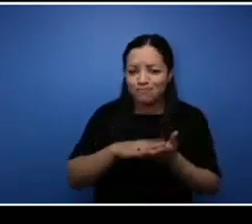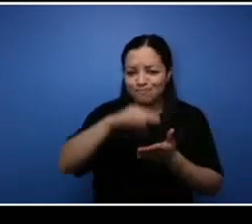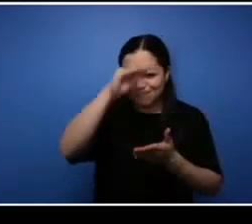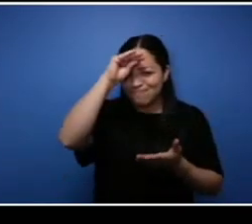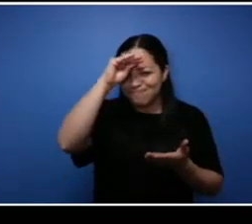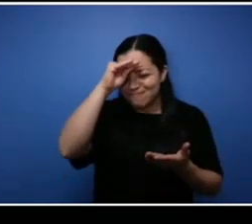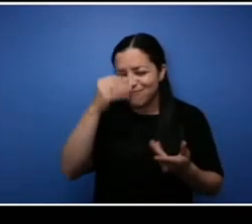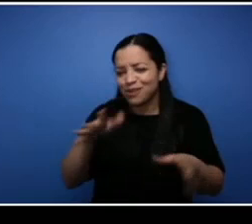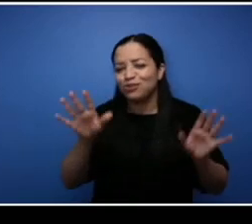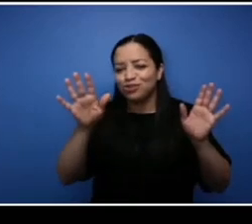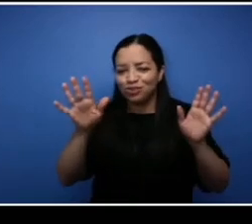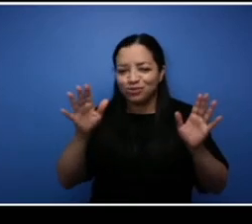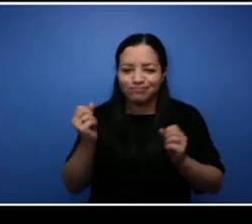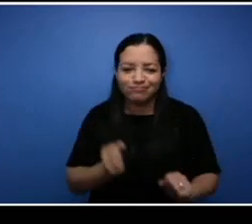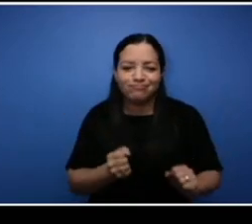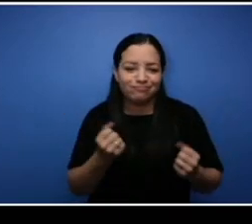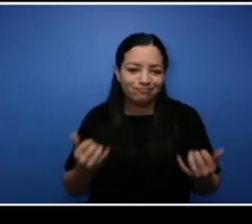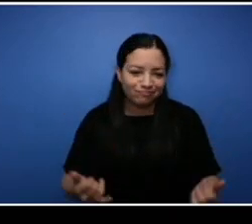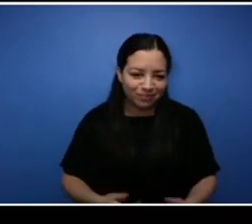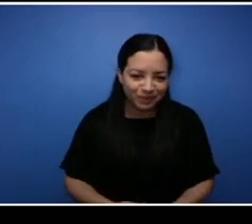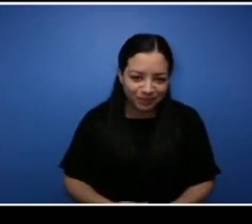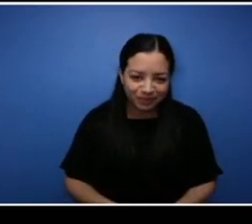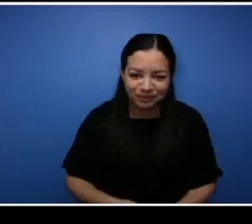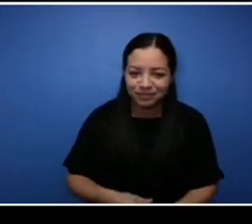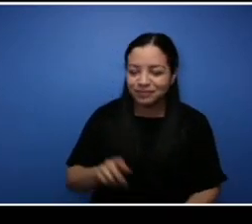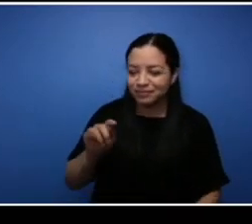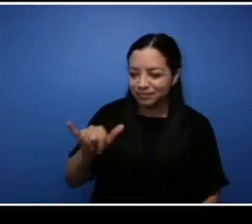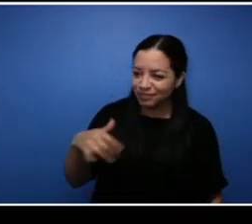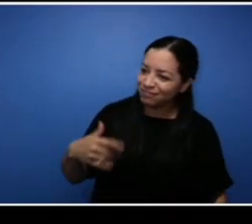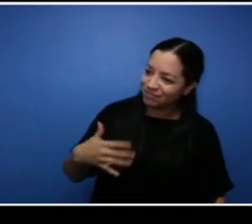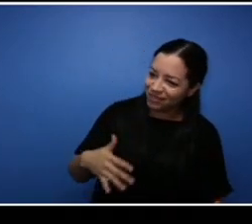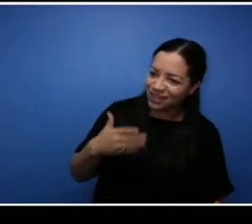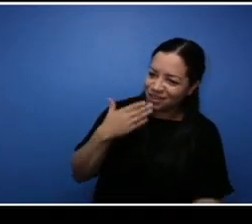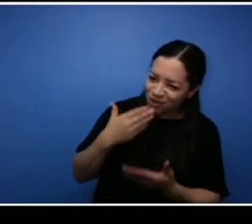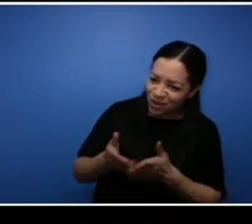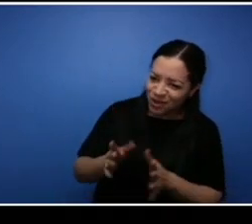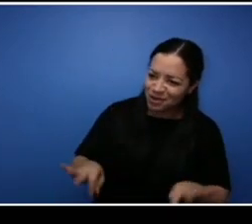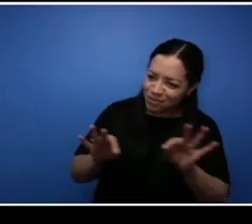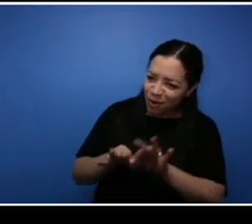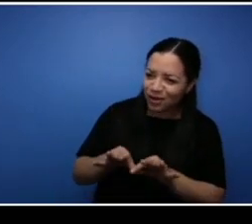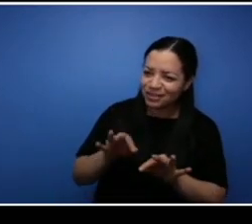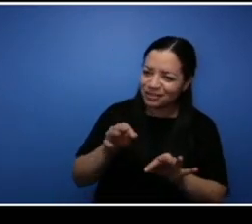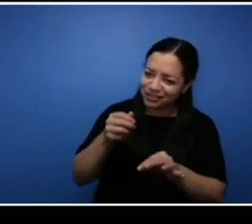Wow, I love that bet on yourself. I think that that's so important you know because